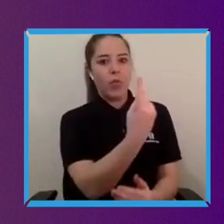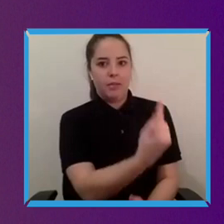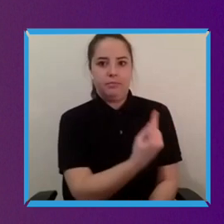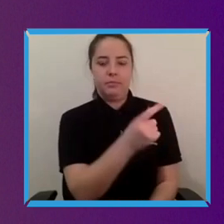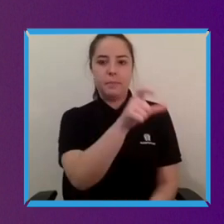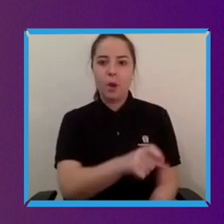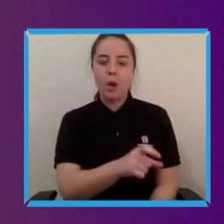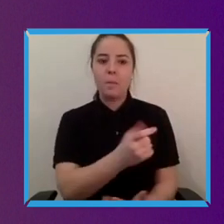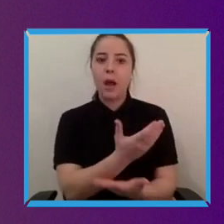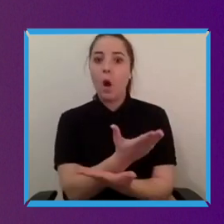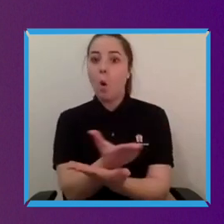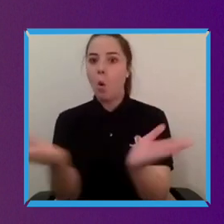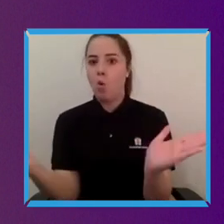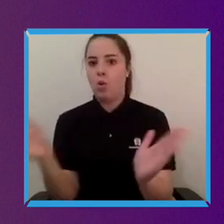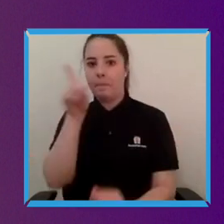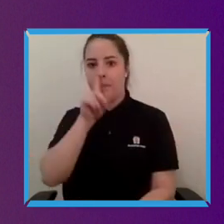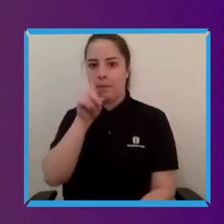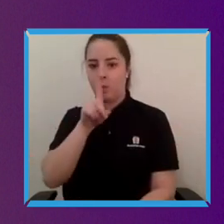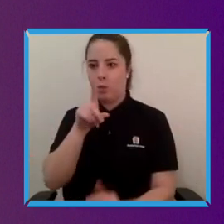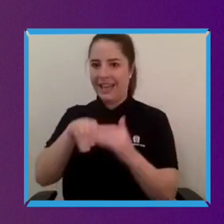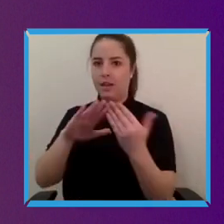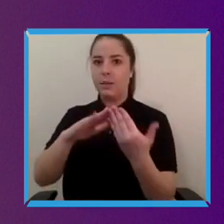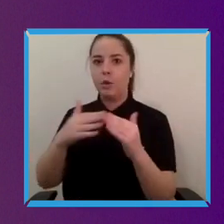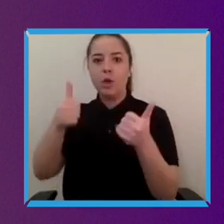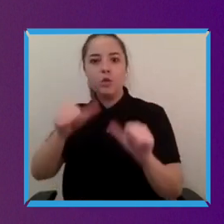using spaces and has different needs and look at building